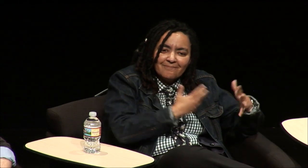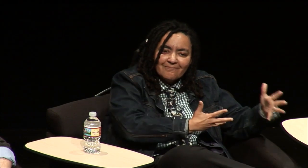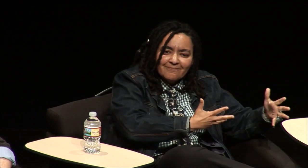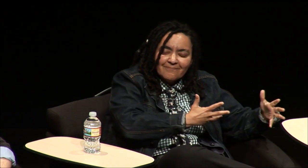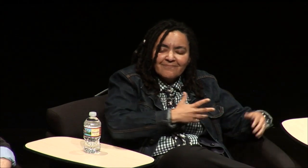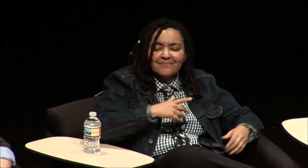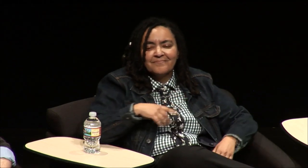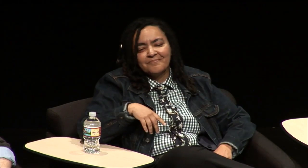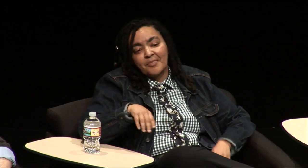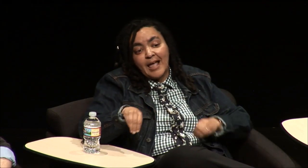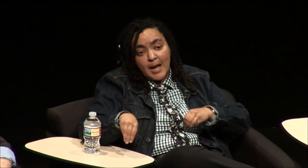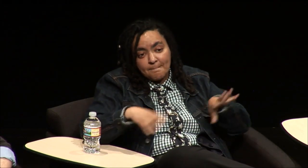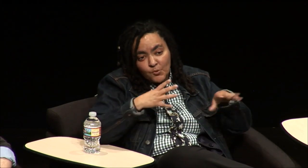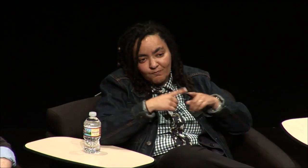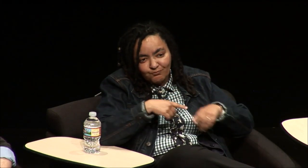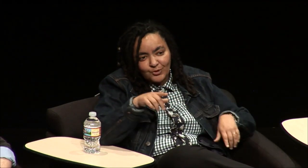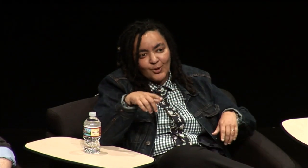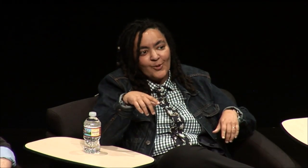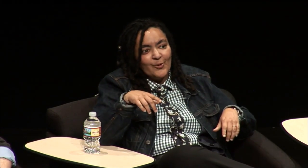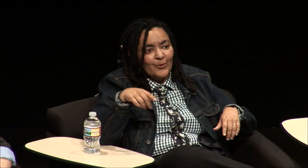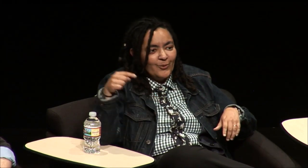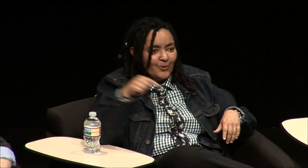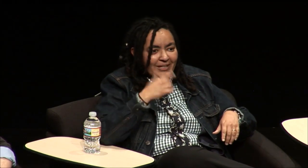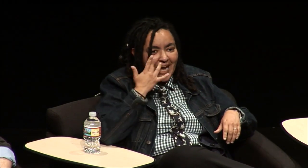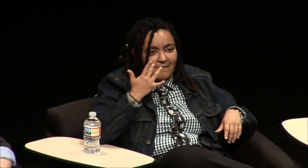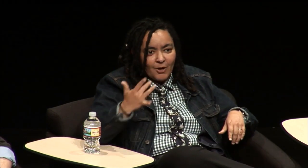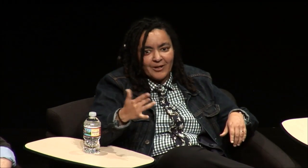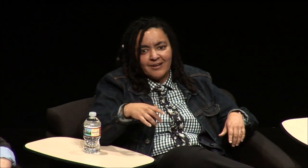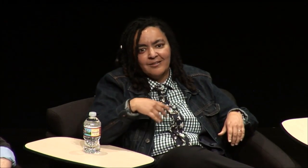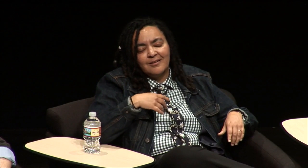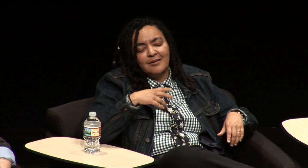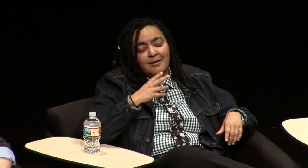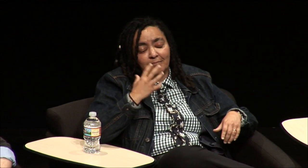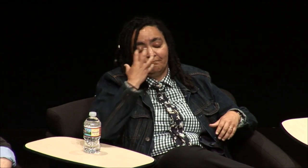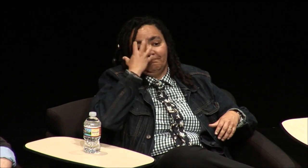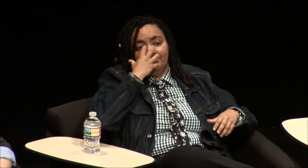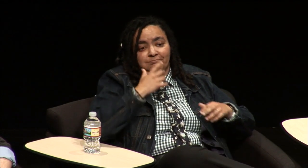was exciting but I so missed being with other deaf students so when I moved to